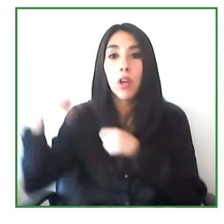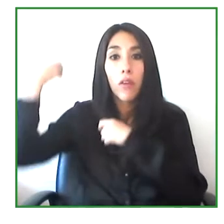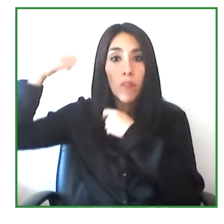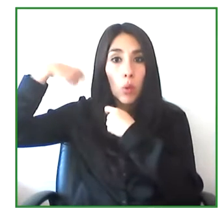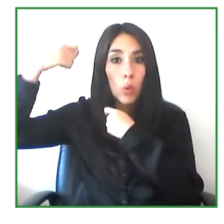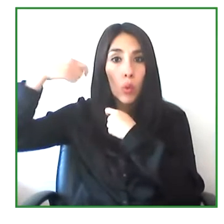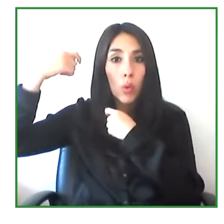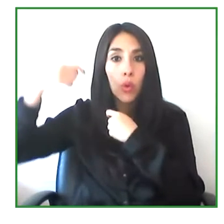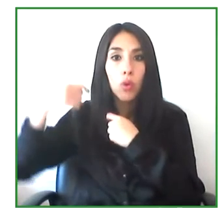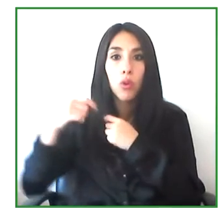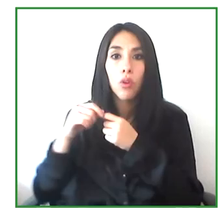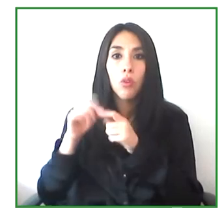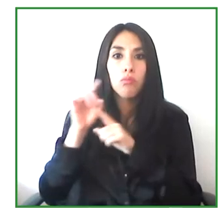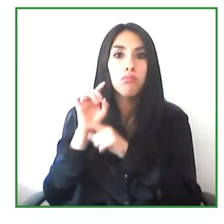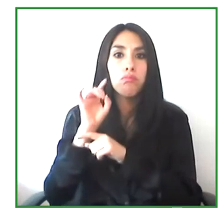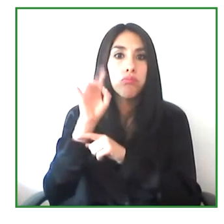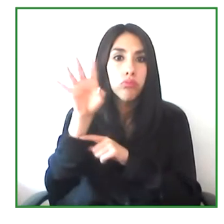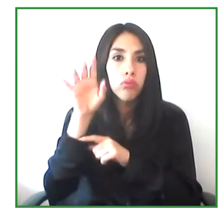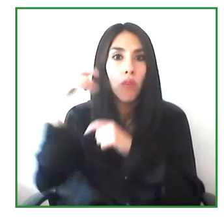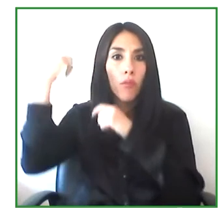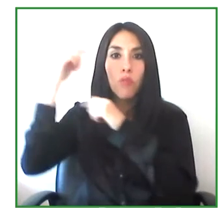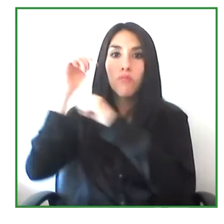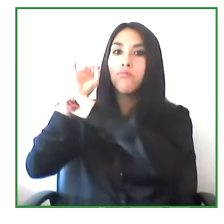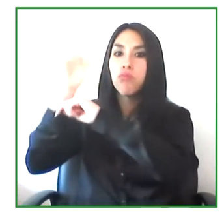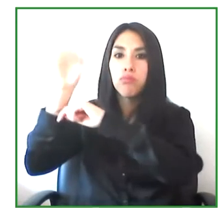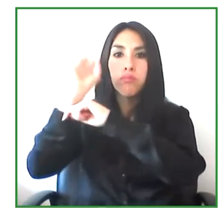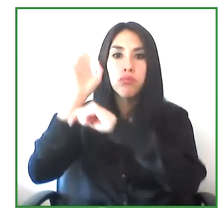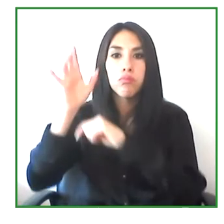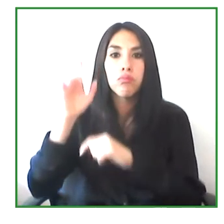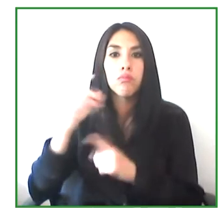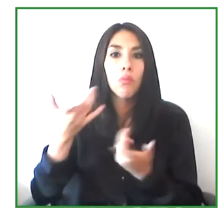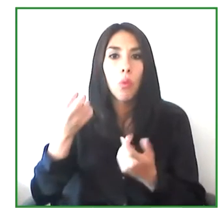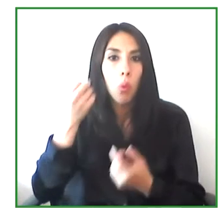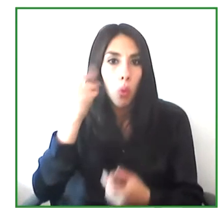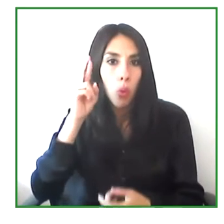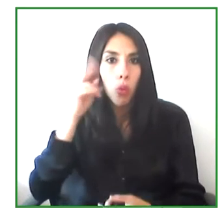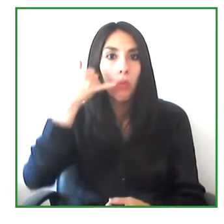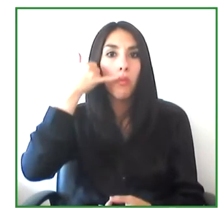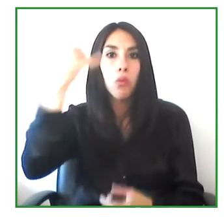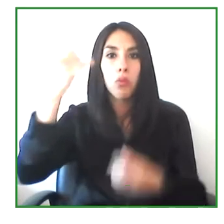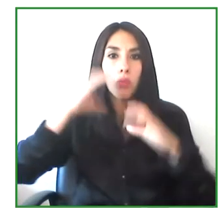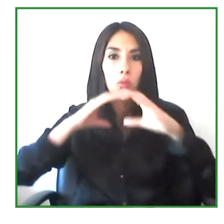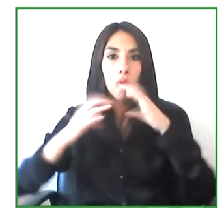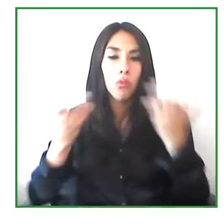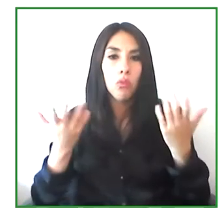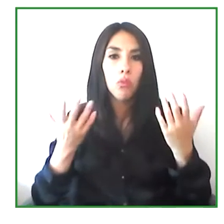using sign language and so we can therefore use a telephone to communicate.